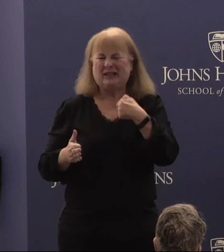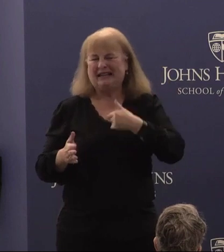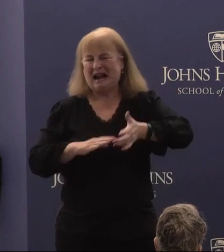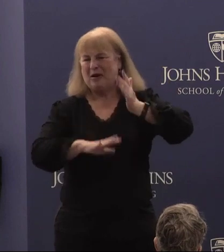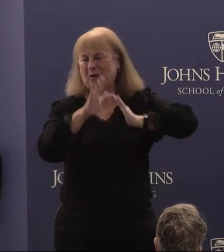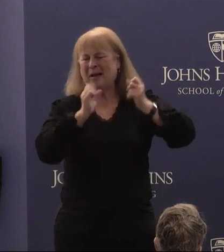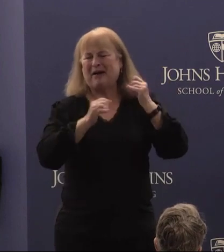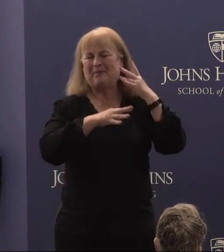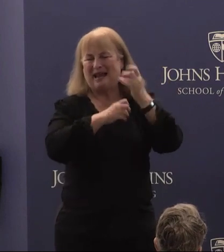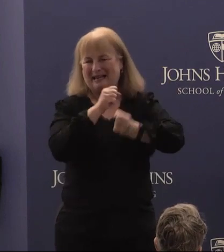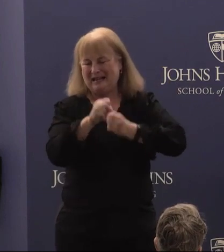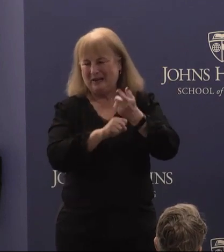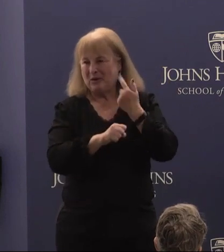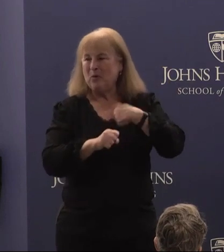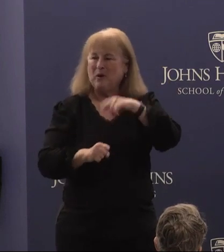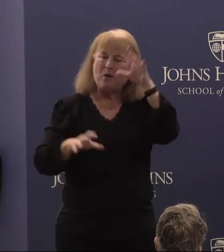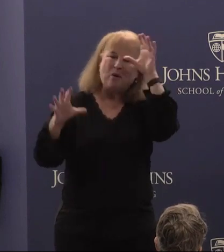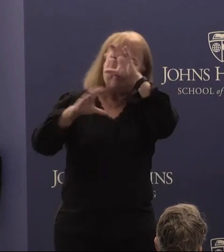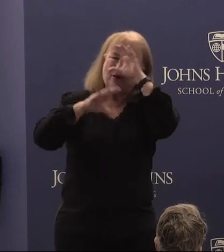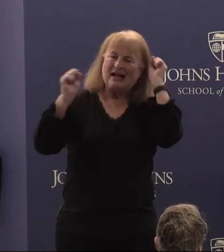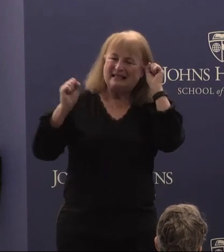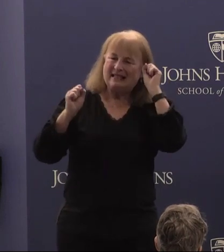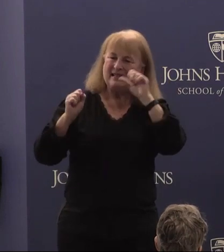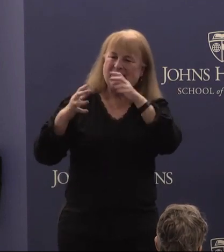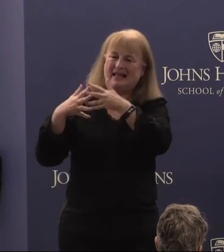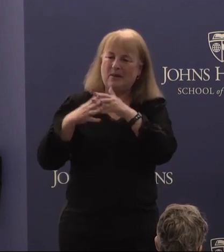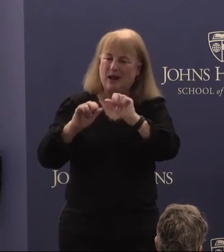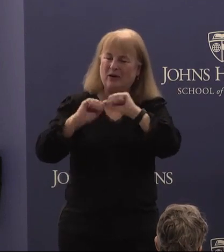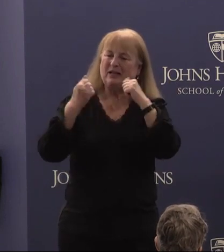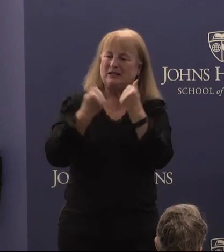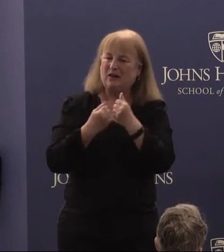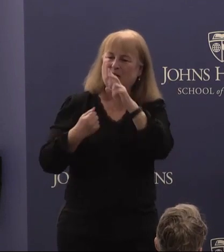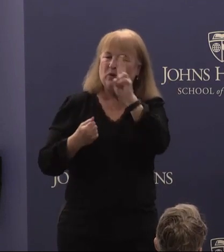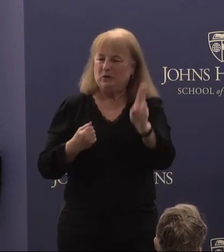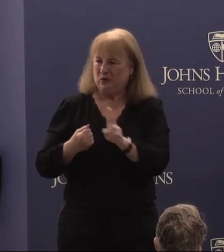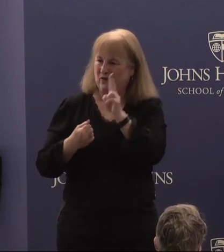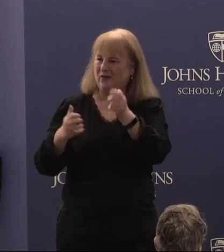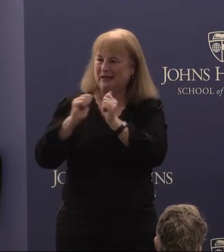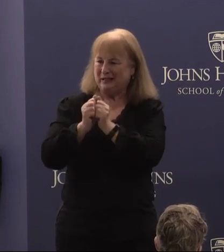years. We were presidents at the American Association of Universities together. Um,